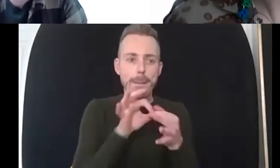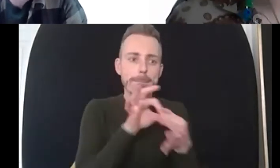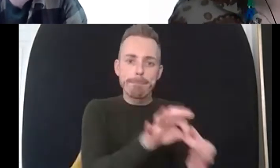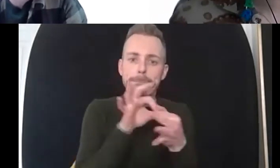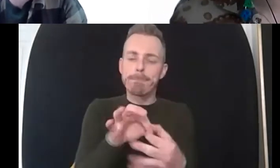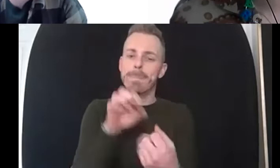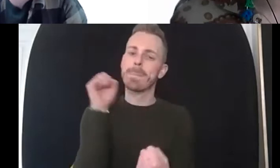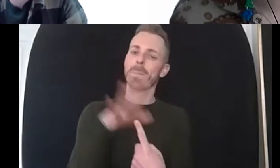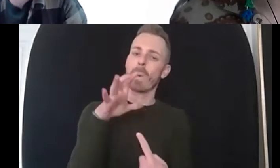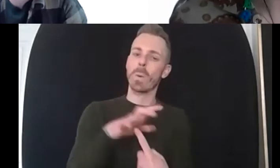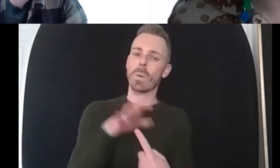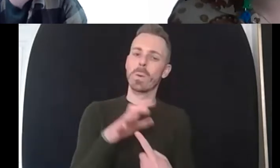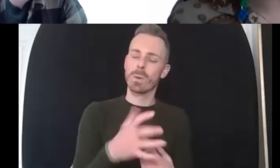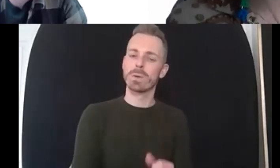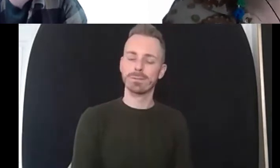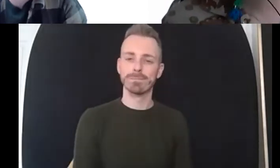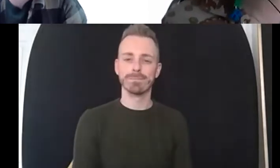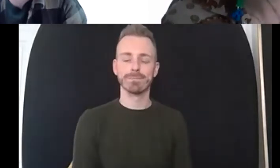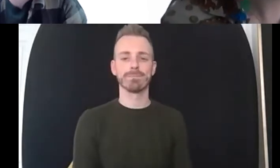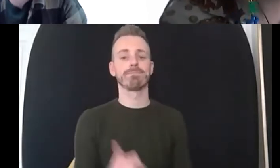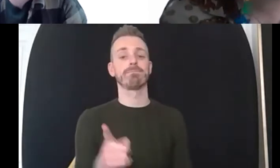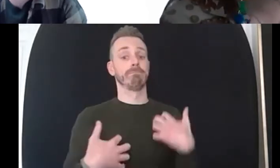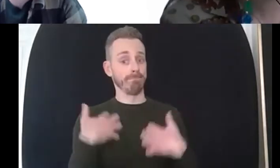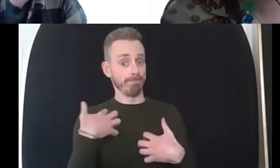that's so interesting and now i understand that you take quite an integrated approach with the